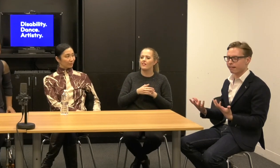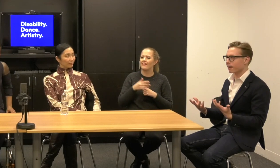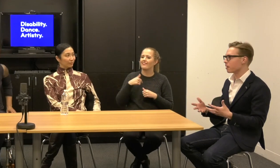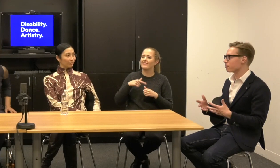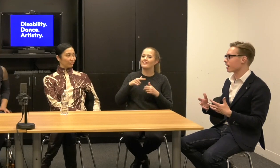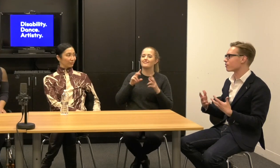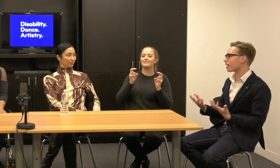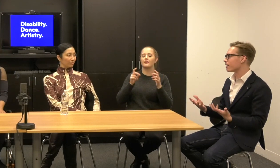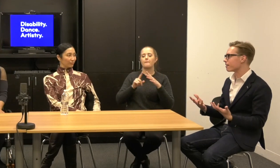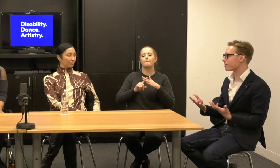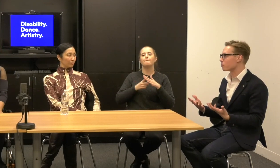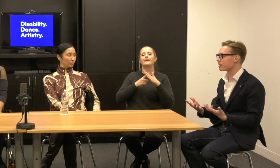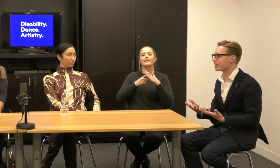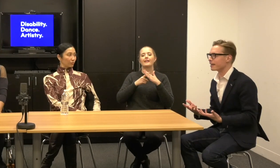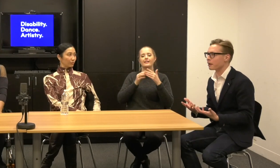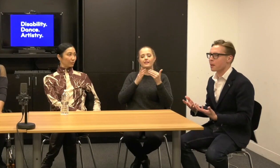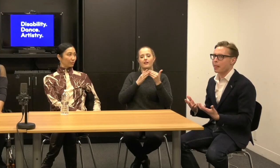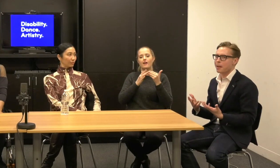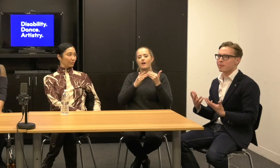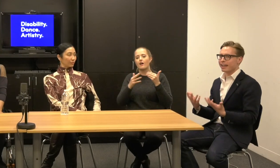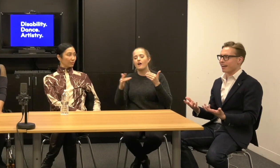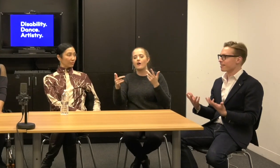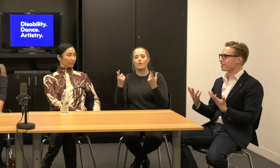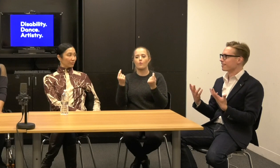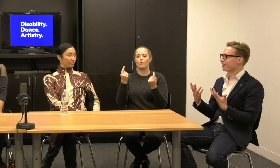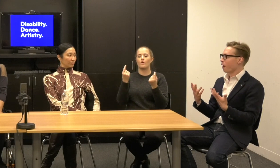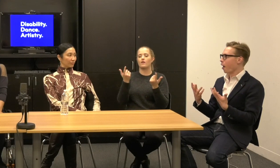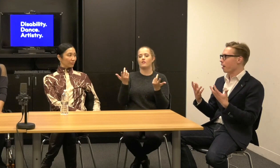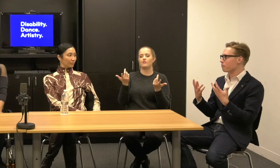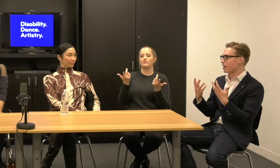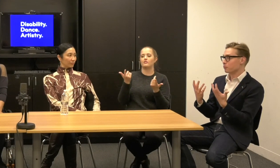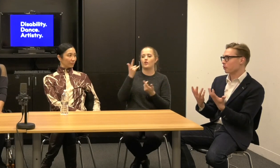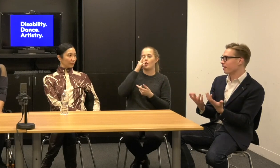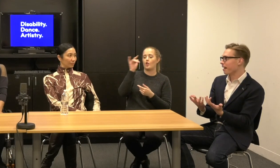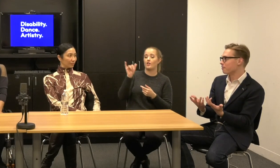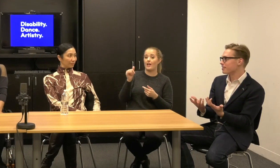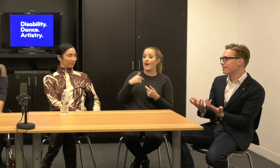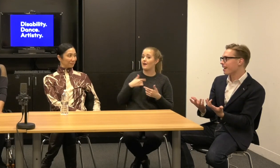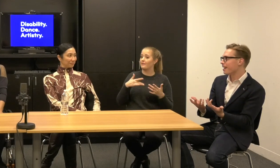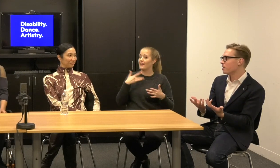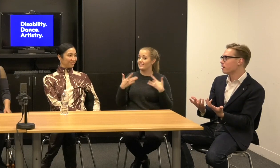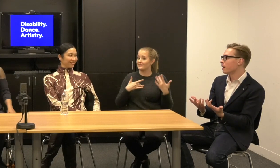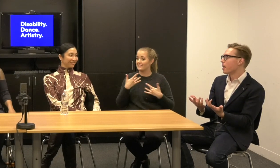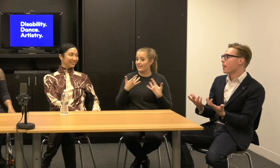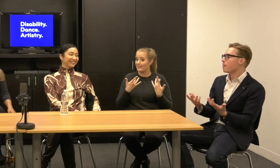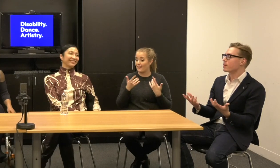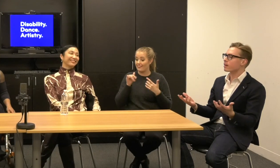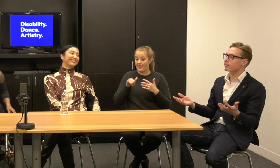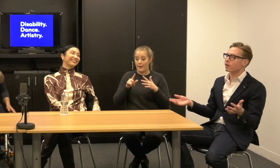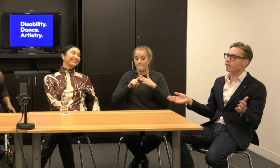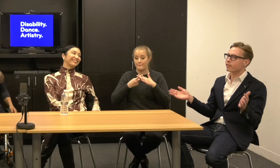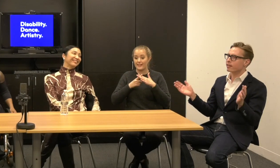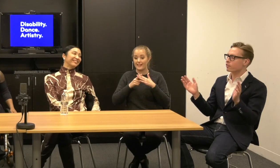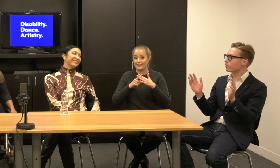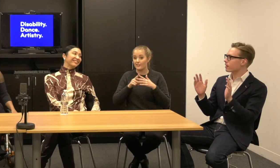I'm excited that the beginning began on facebook live [01:46:22] because a conversation station